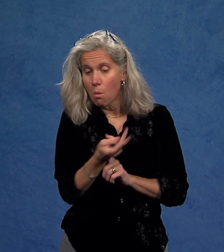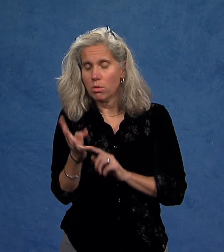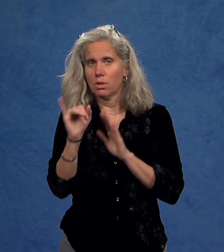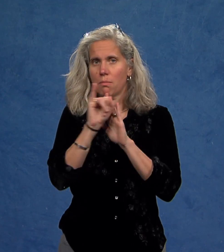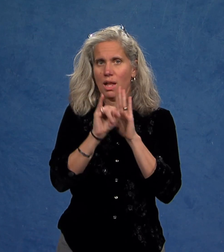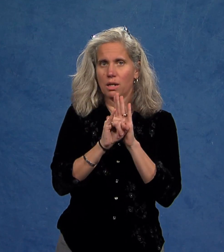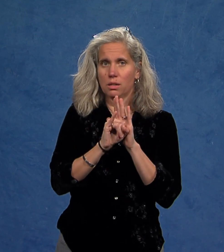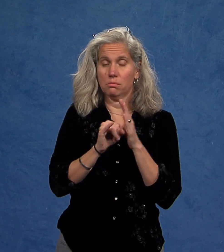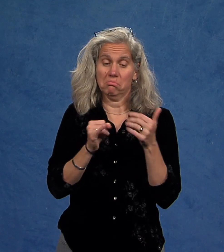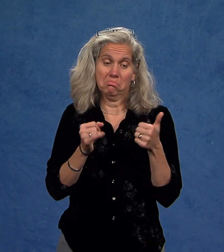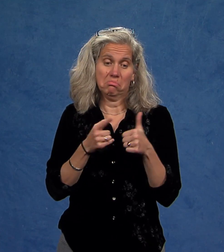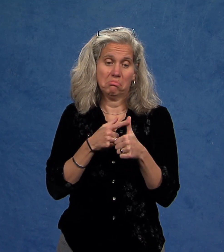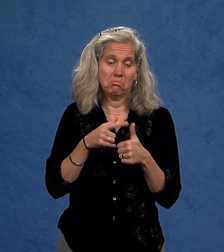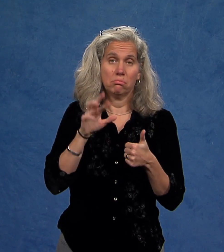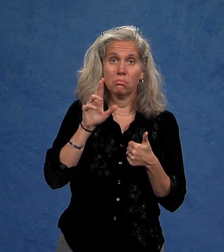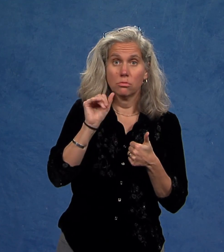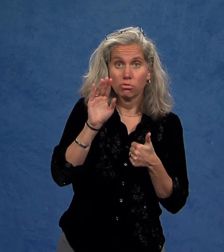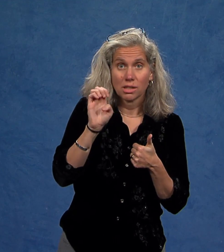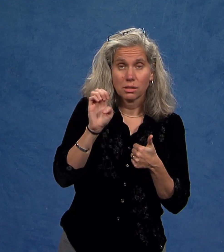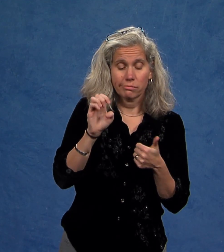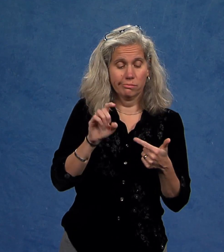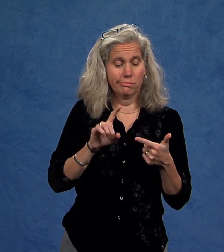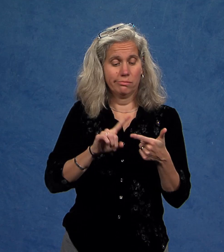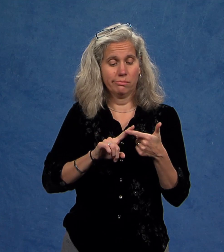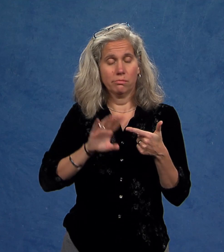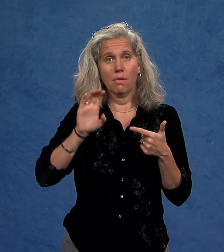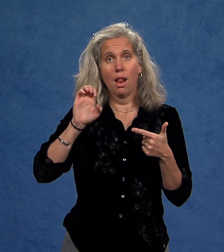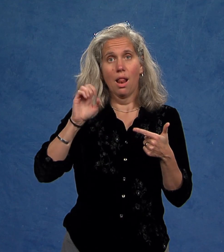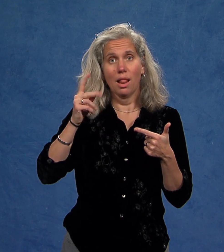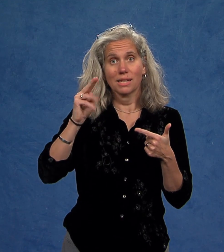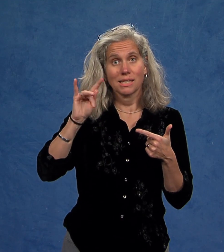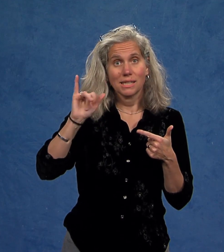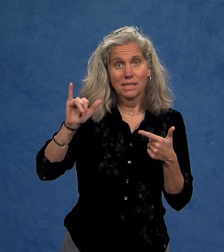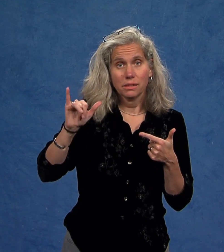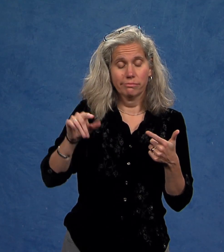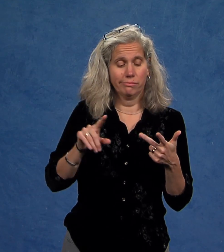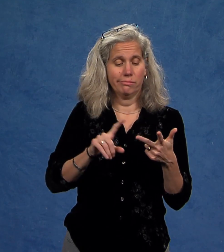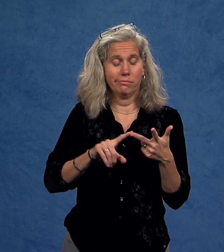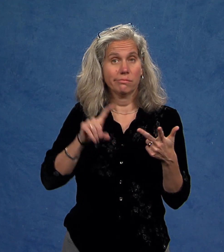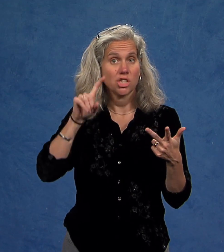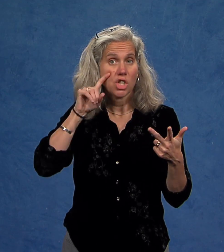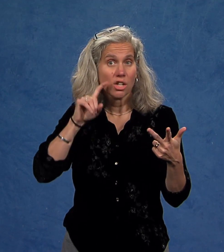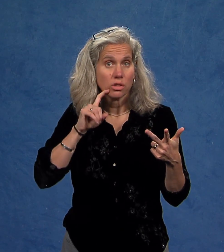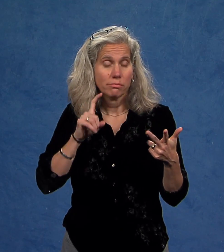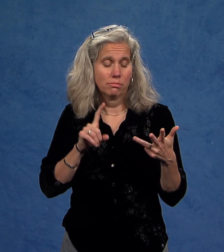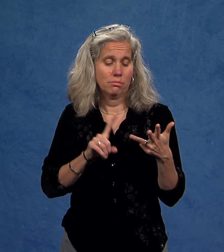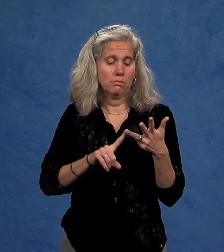our multiple identities - be it race, ethnicity, gender,